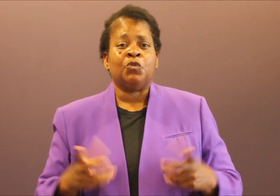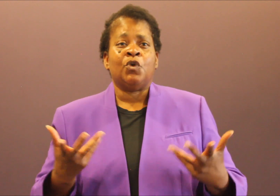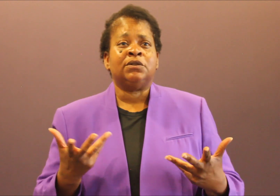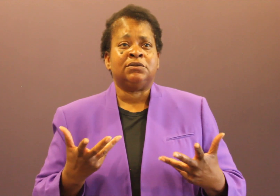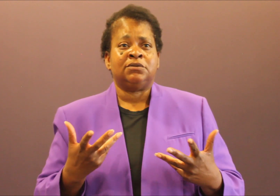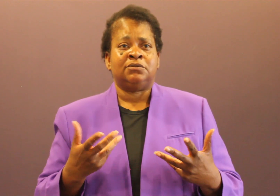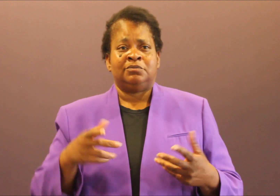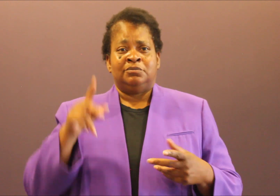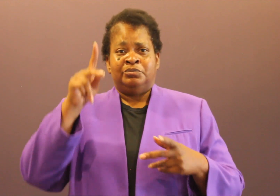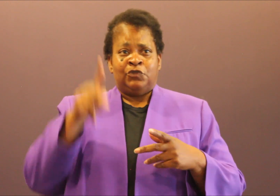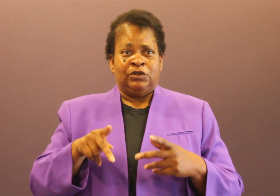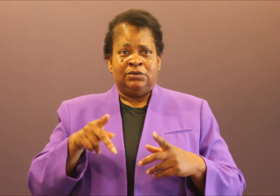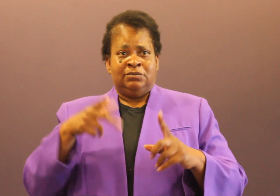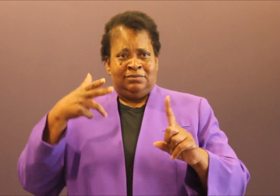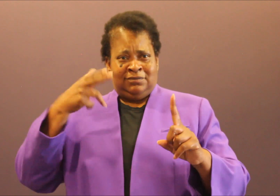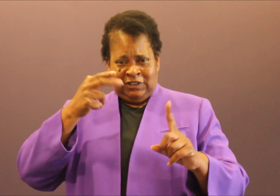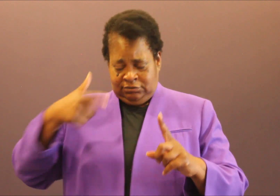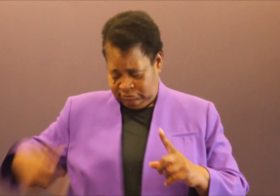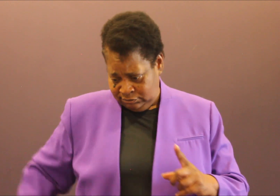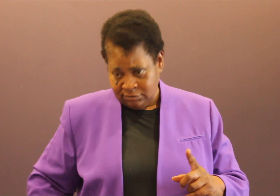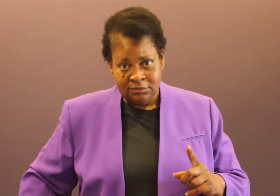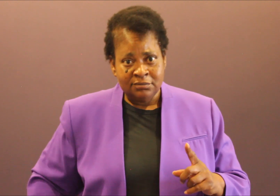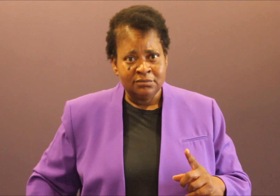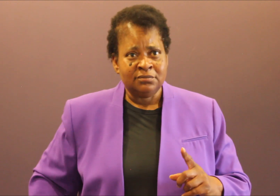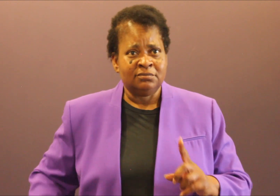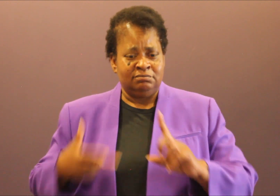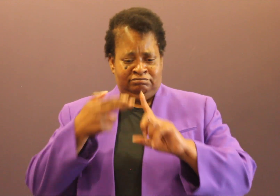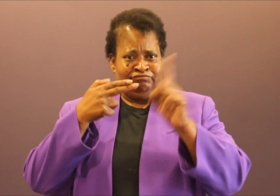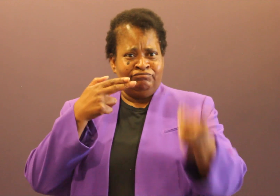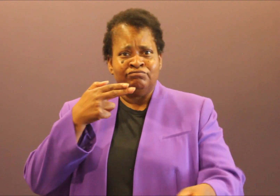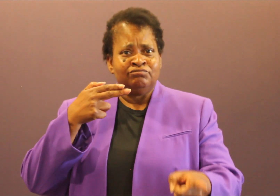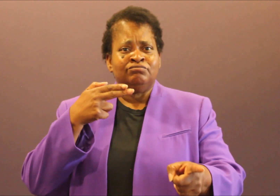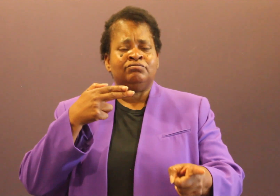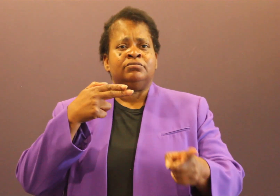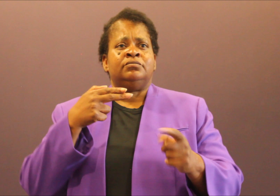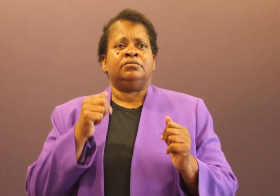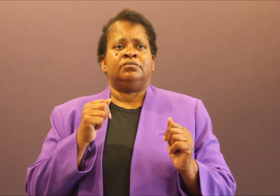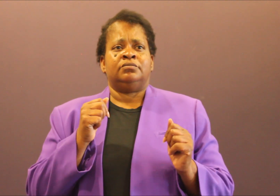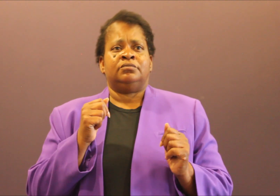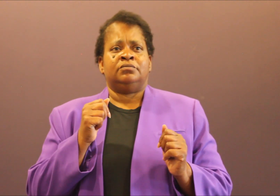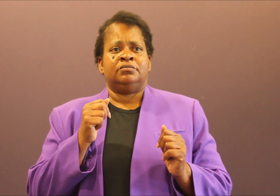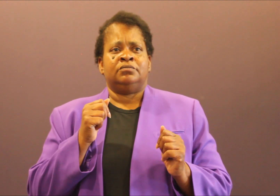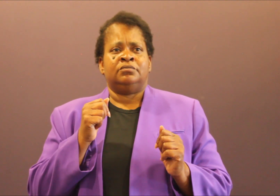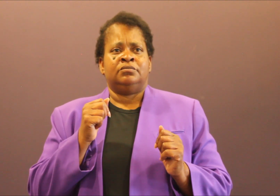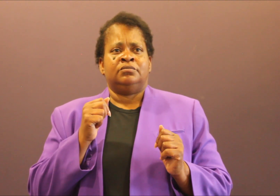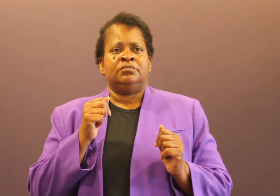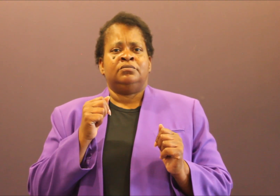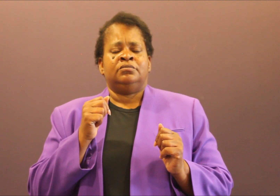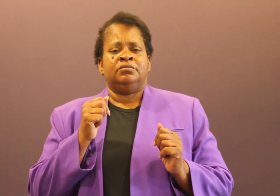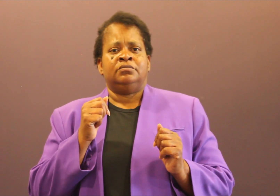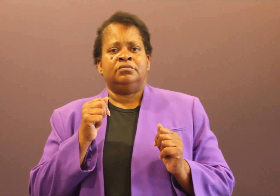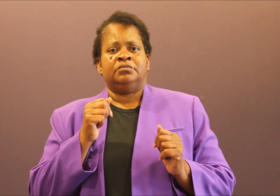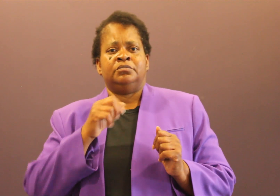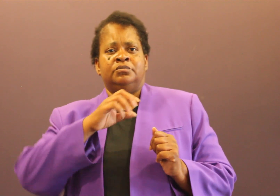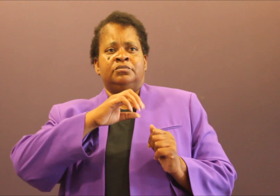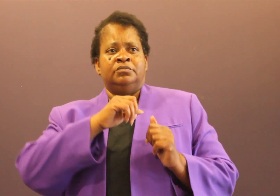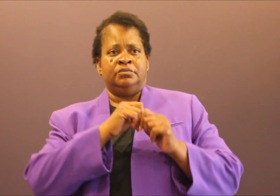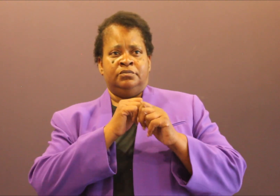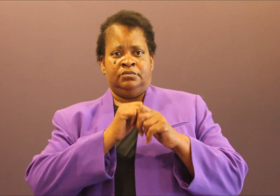did not notify the Civilian Oversight Board. The board members and the director